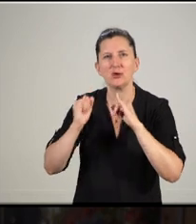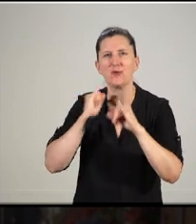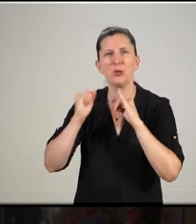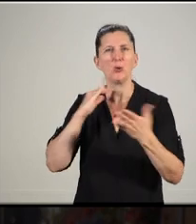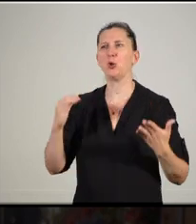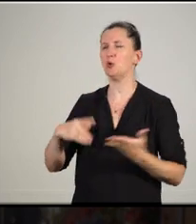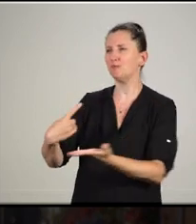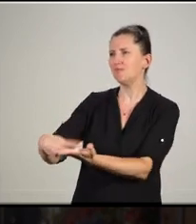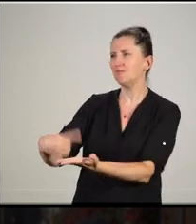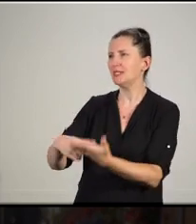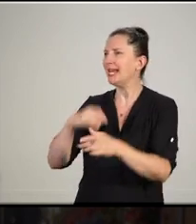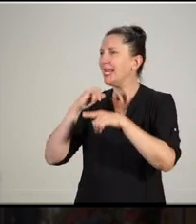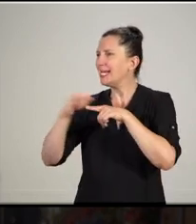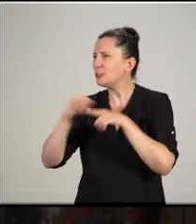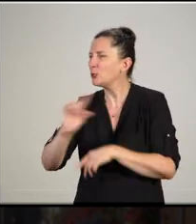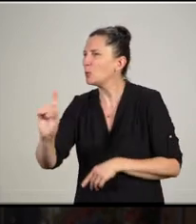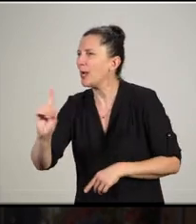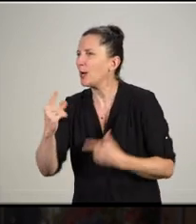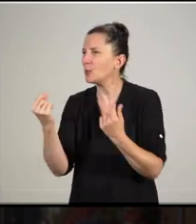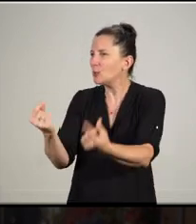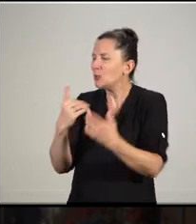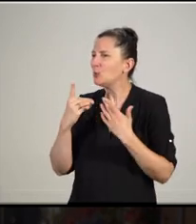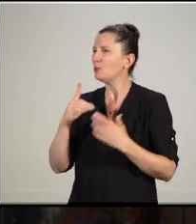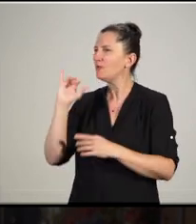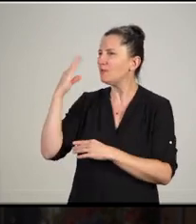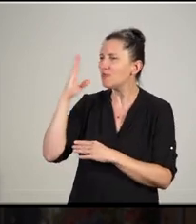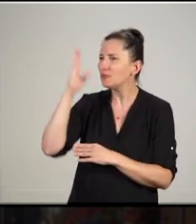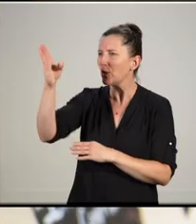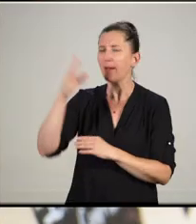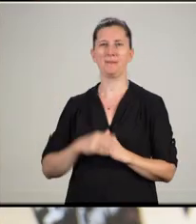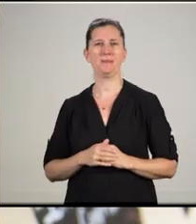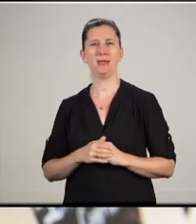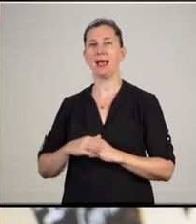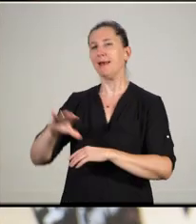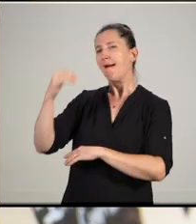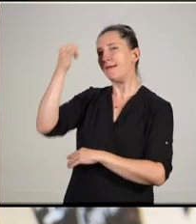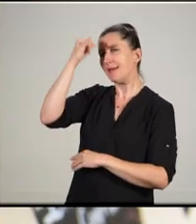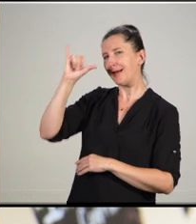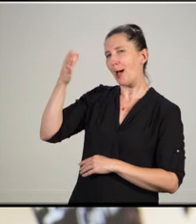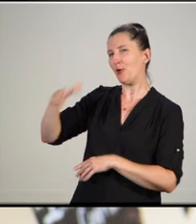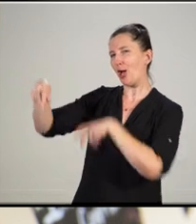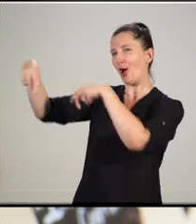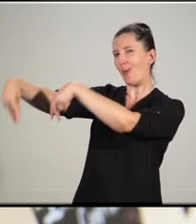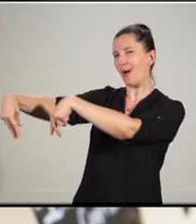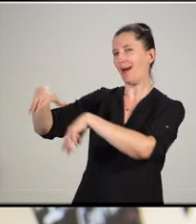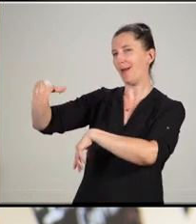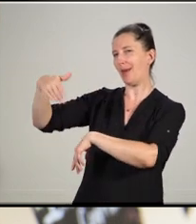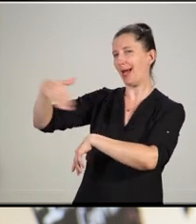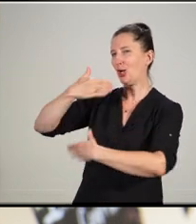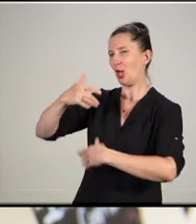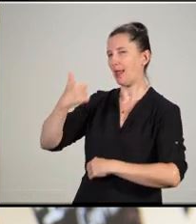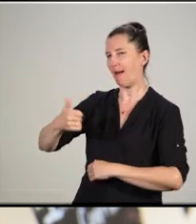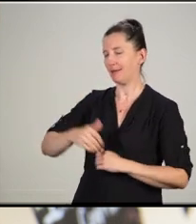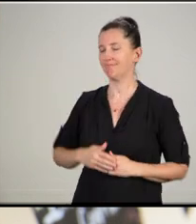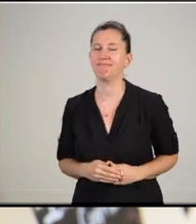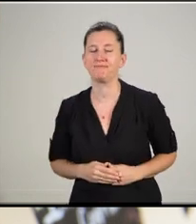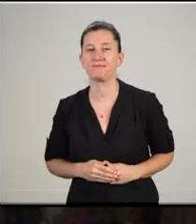luck -- you'll have to do it virtually this semester. Four: ask for help. I cannot stress this enough.